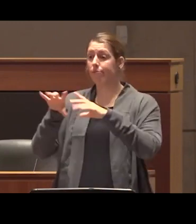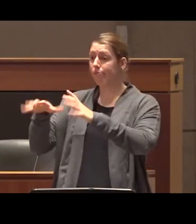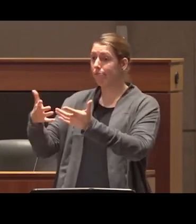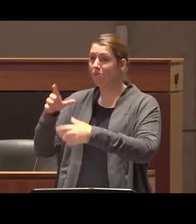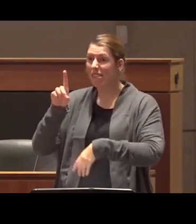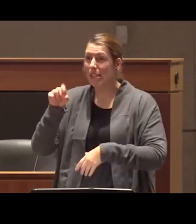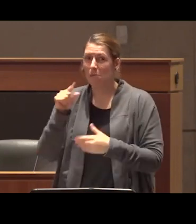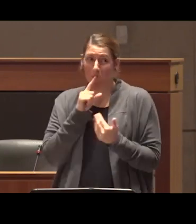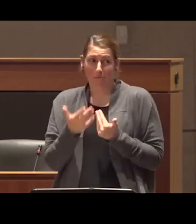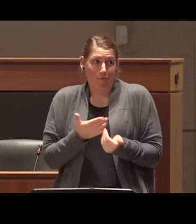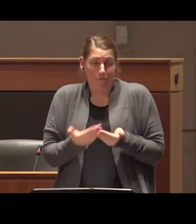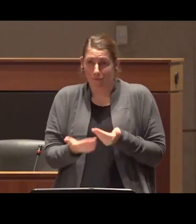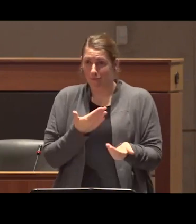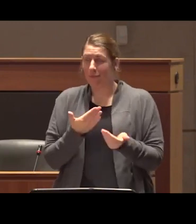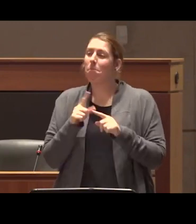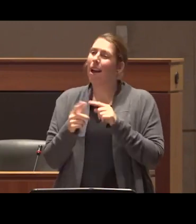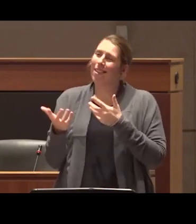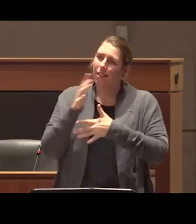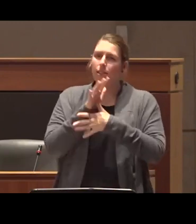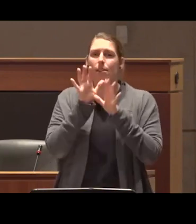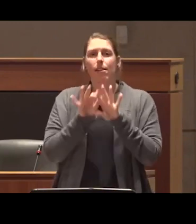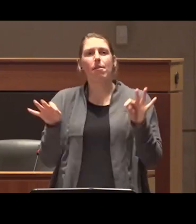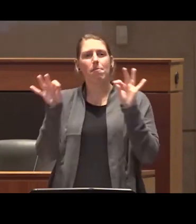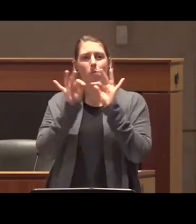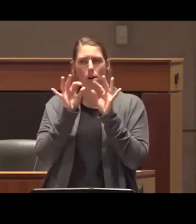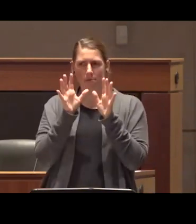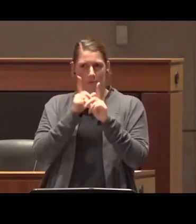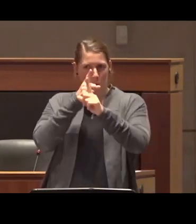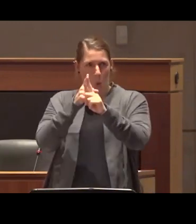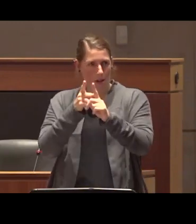it really matters I think what's more important is kind of the material interests that both